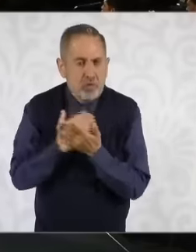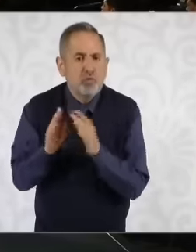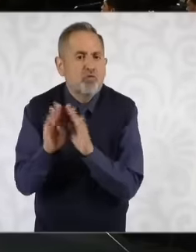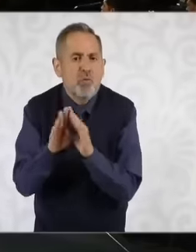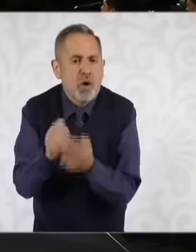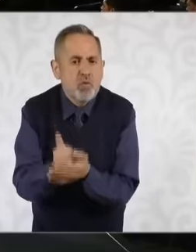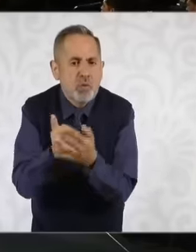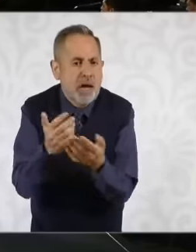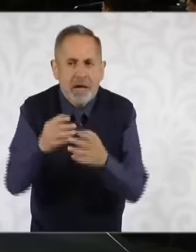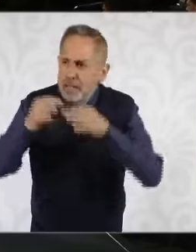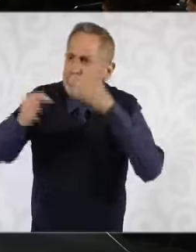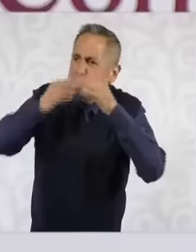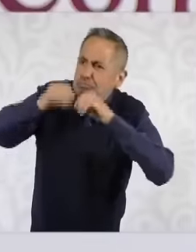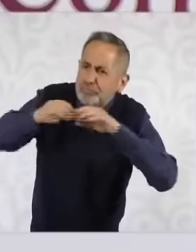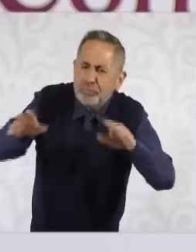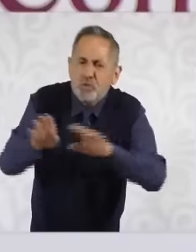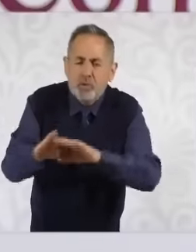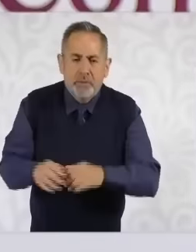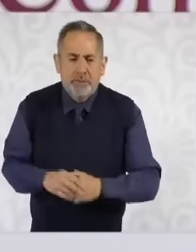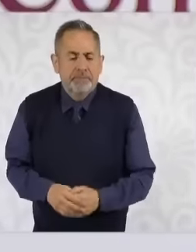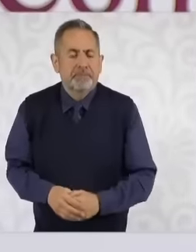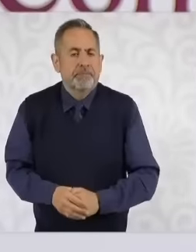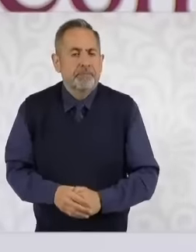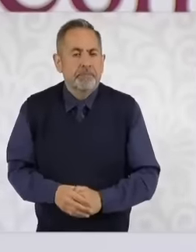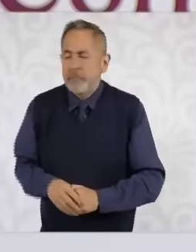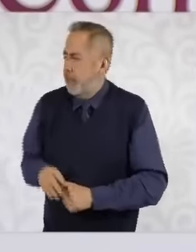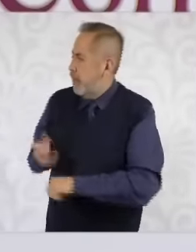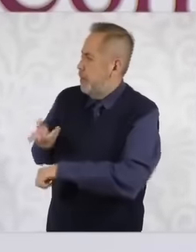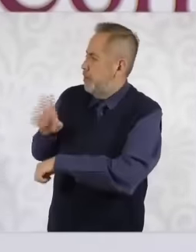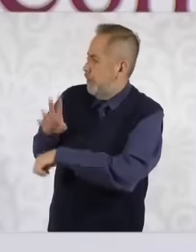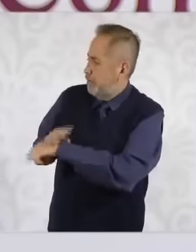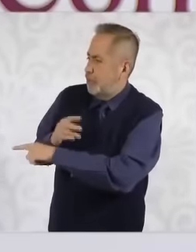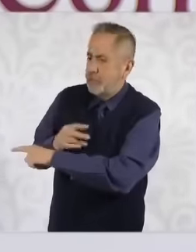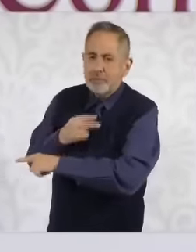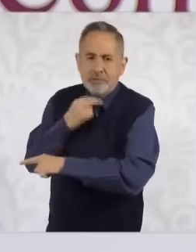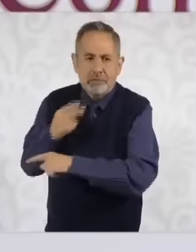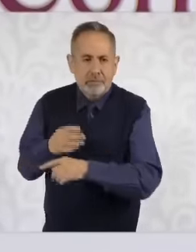well with your permission president I am going to invite the colleague to Come to the secretariat